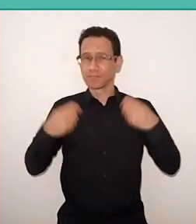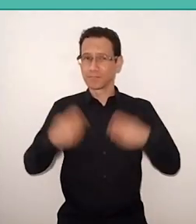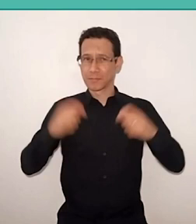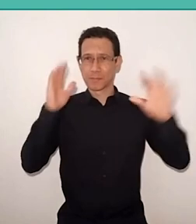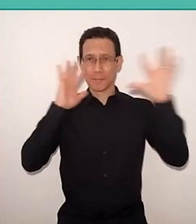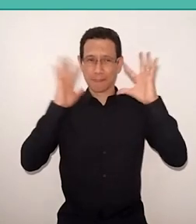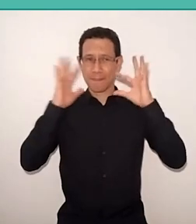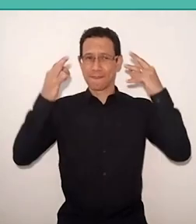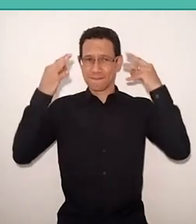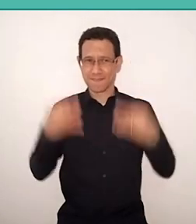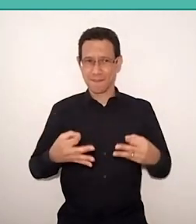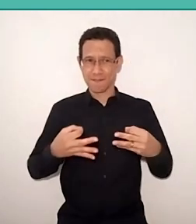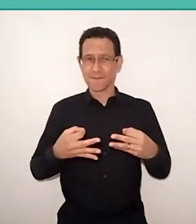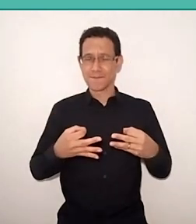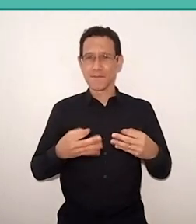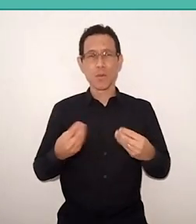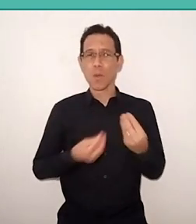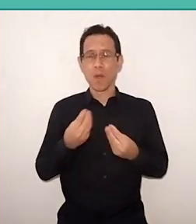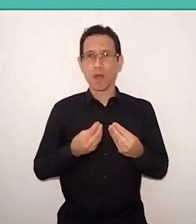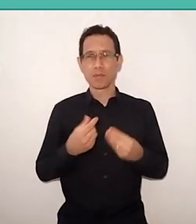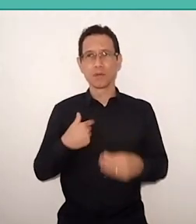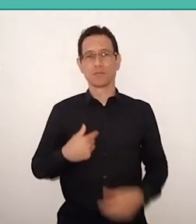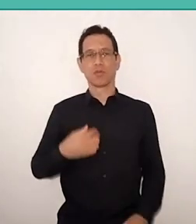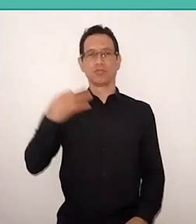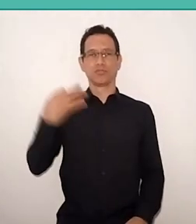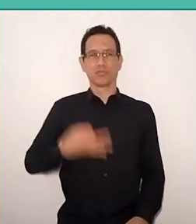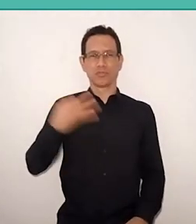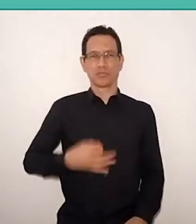is not to be too many certain of our certainties”.